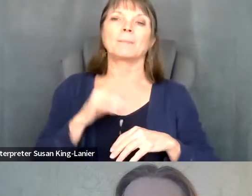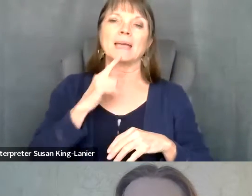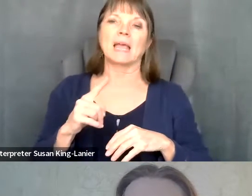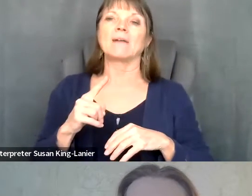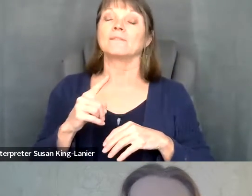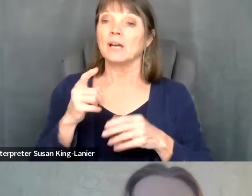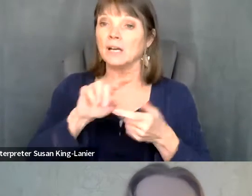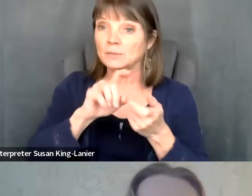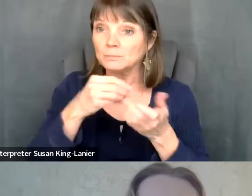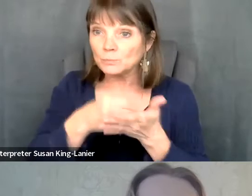next slide, please.